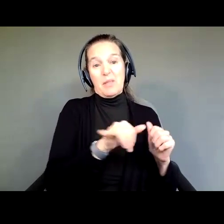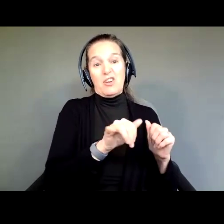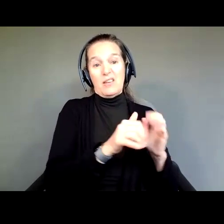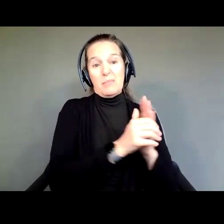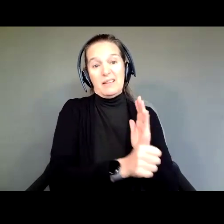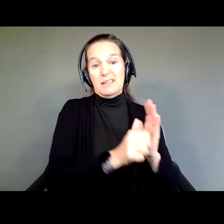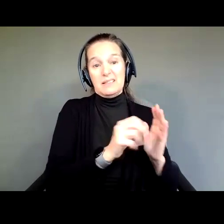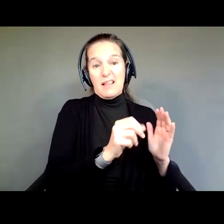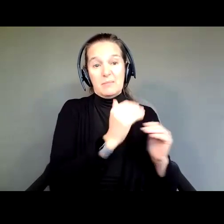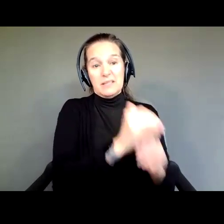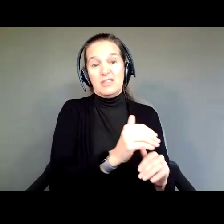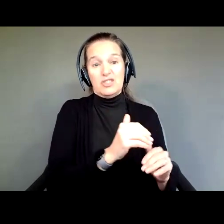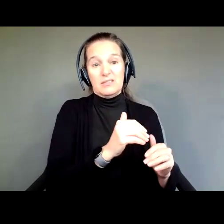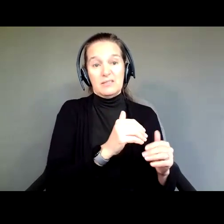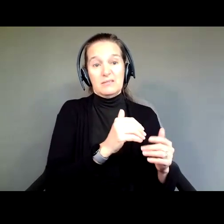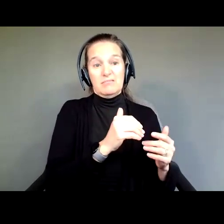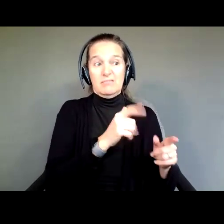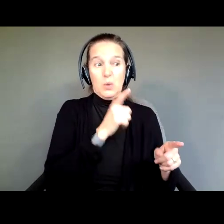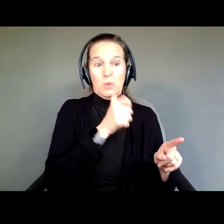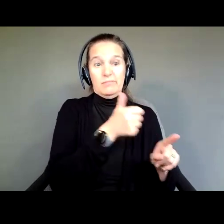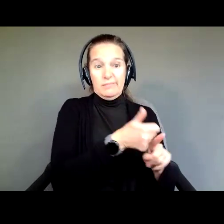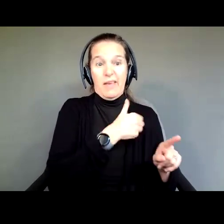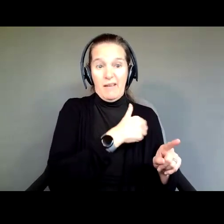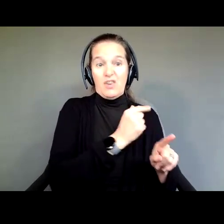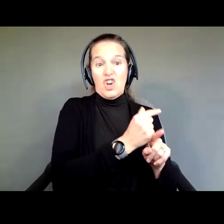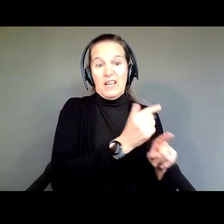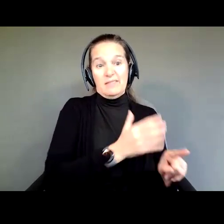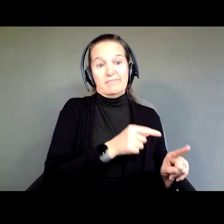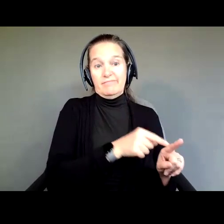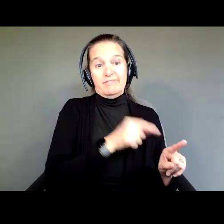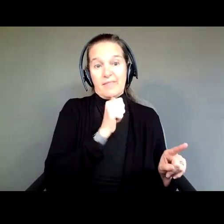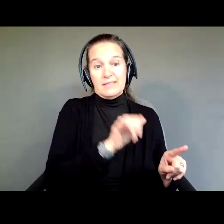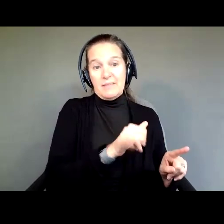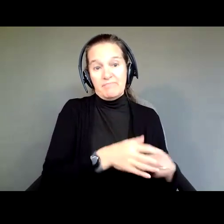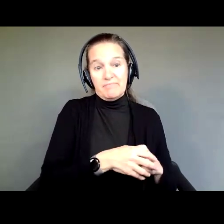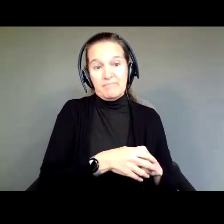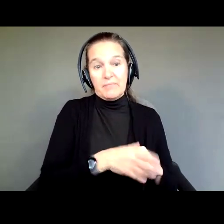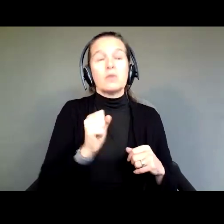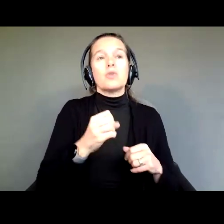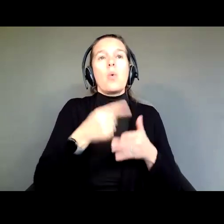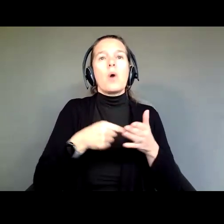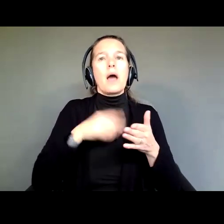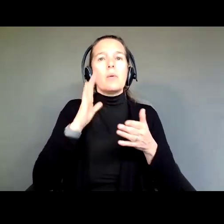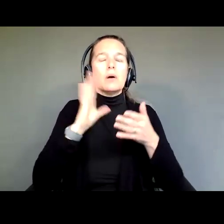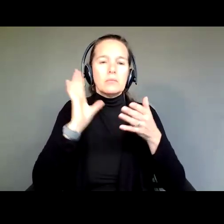that do have guardians. So, what I'm talking about today, and what you're going to hear people talk about their